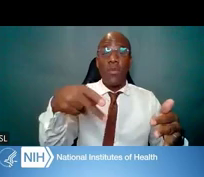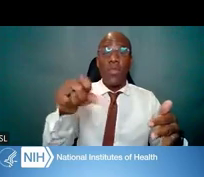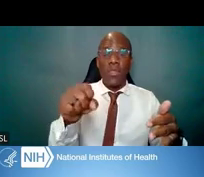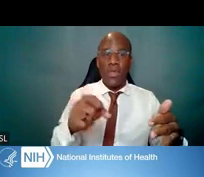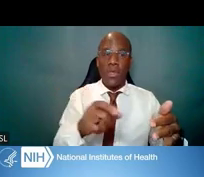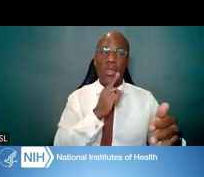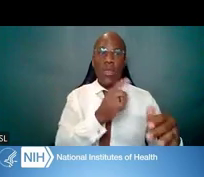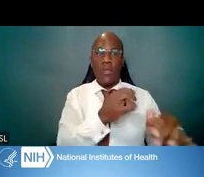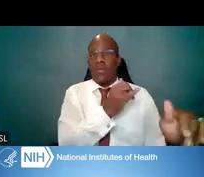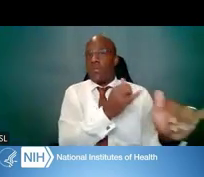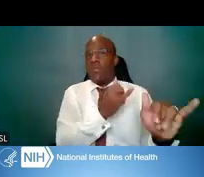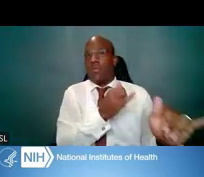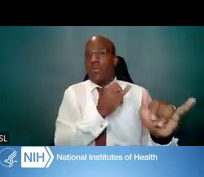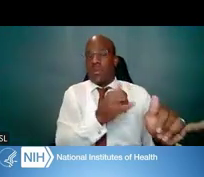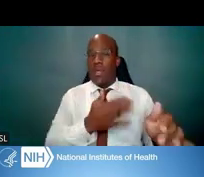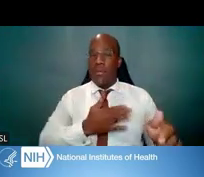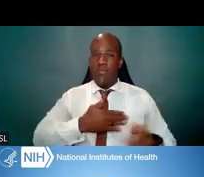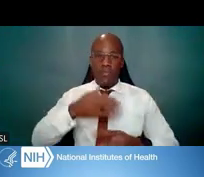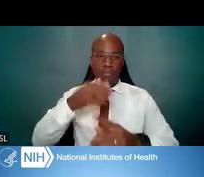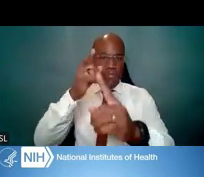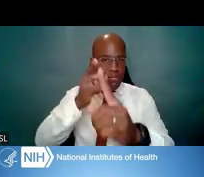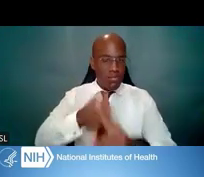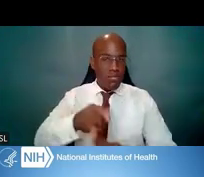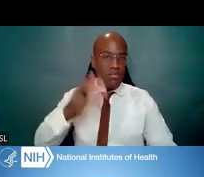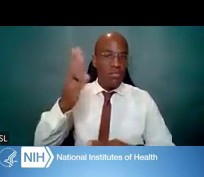when you're writing a K-award. So let's get going.